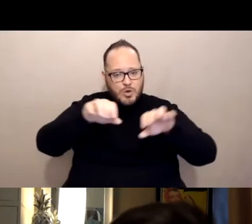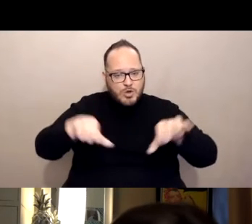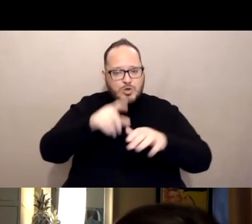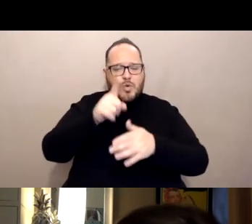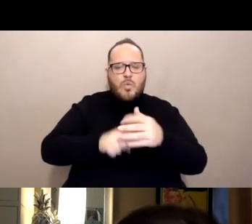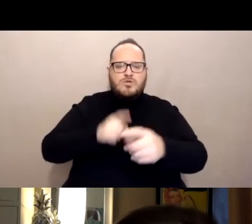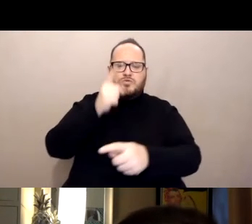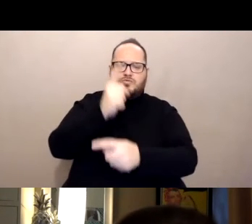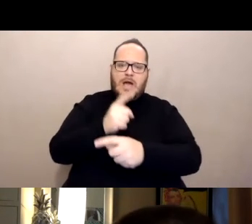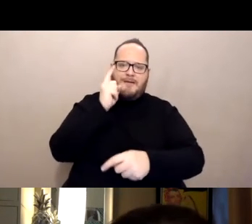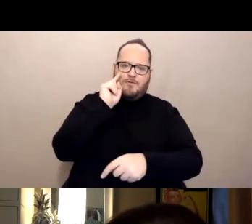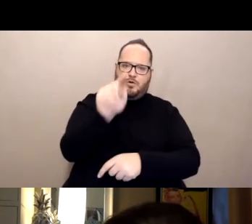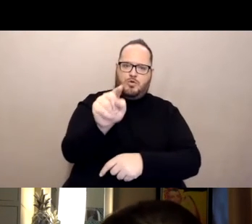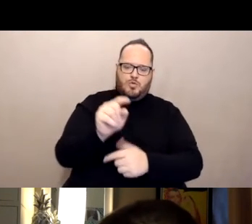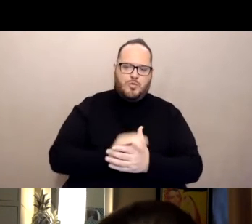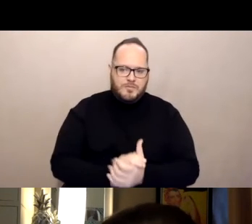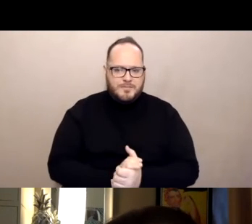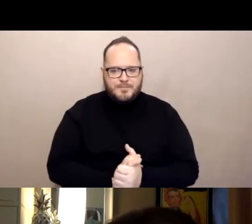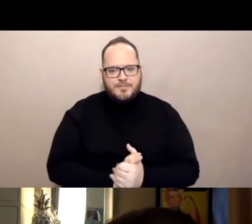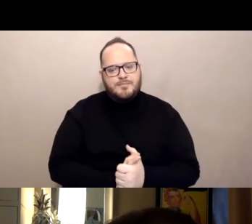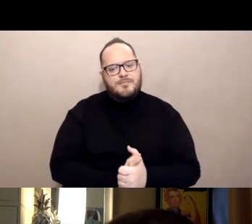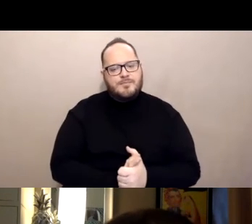And just to know that if you decide